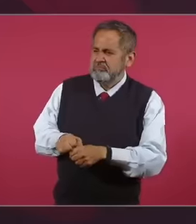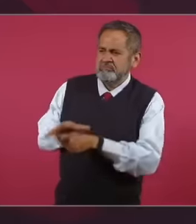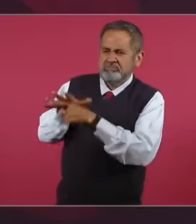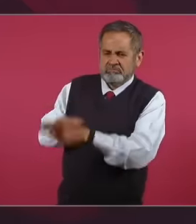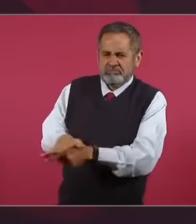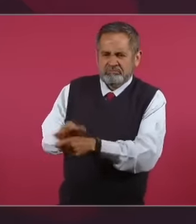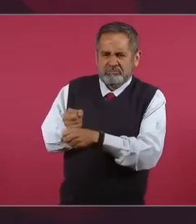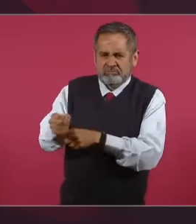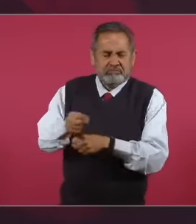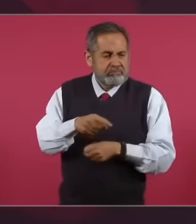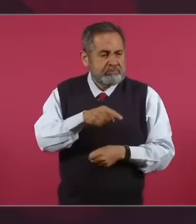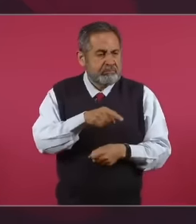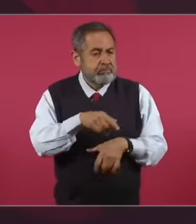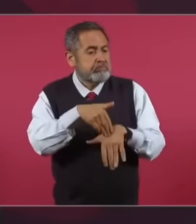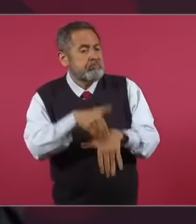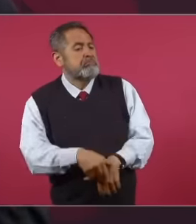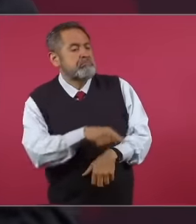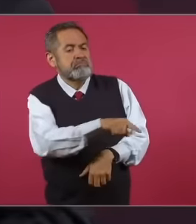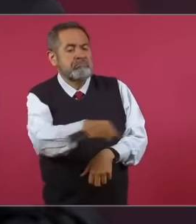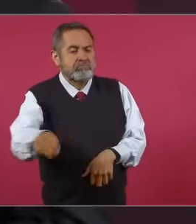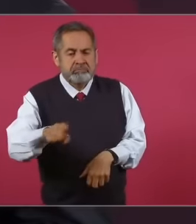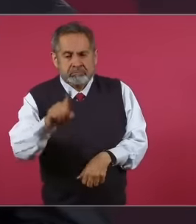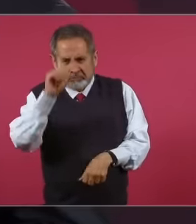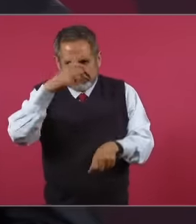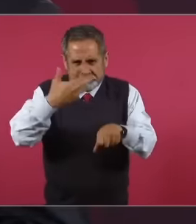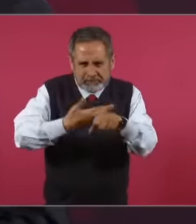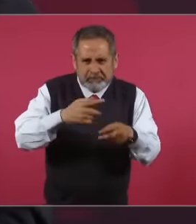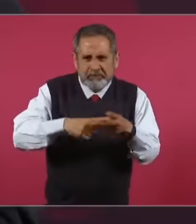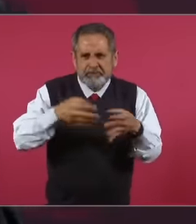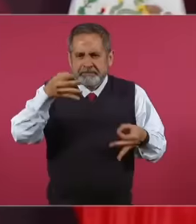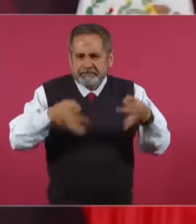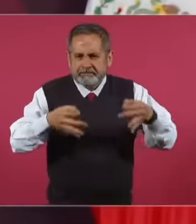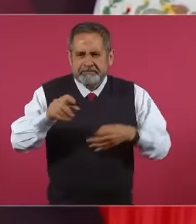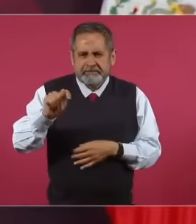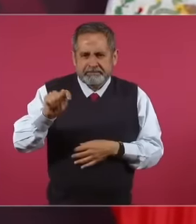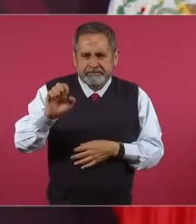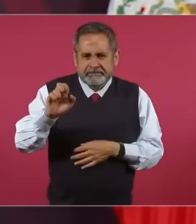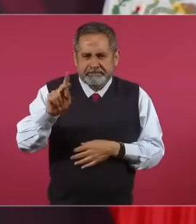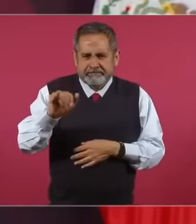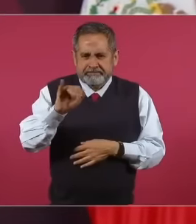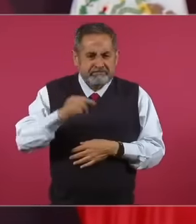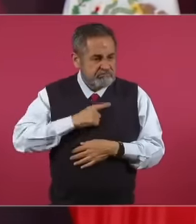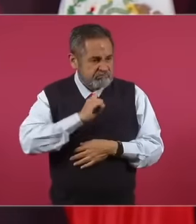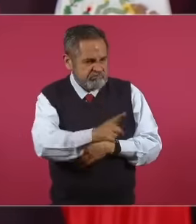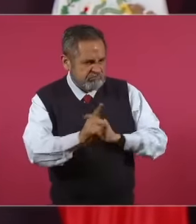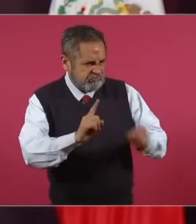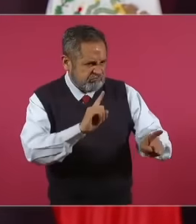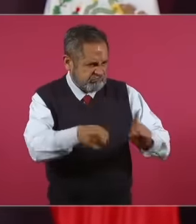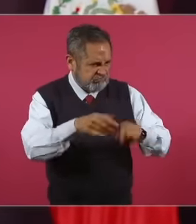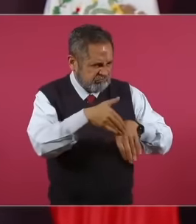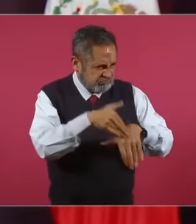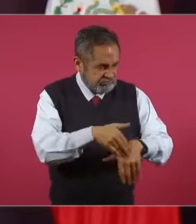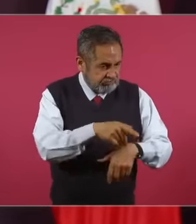councilors and the magistrates of the electoral court would be a